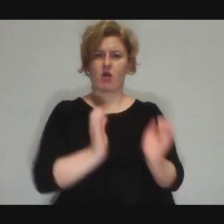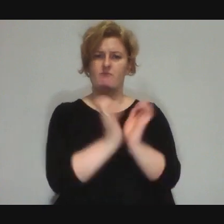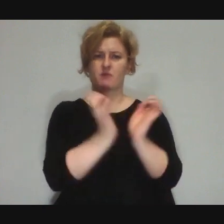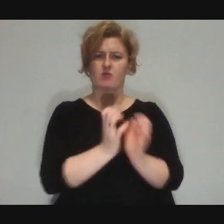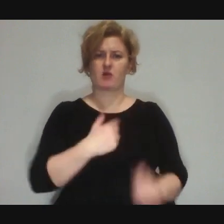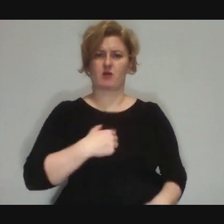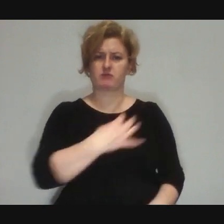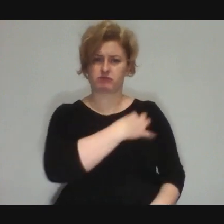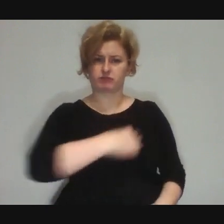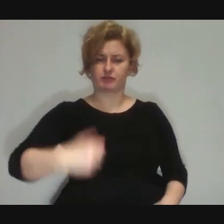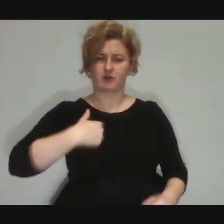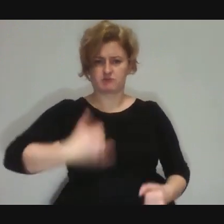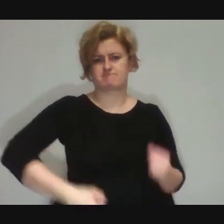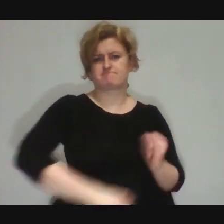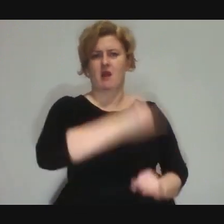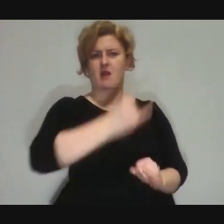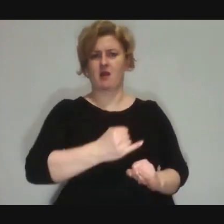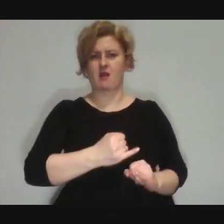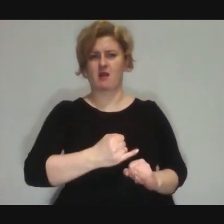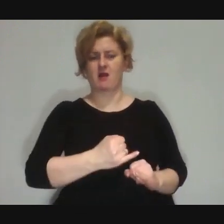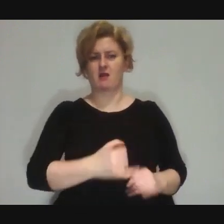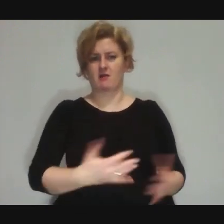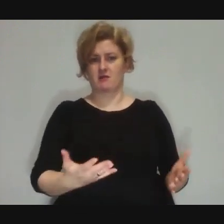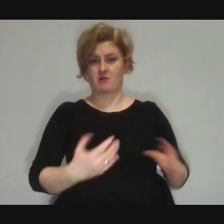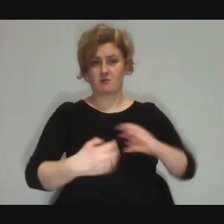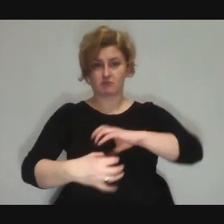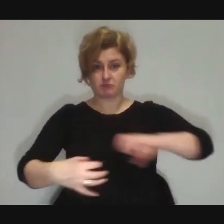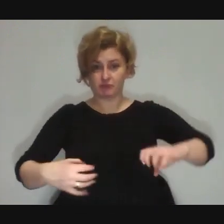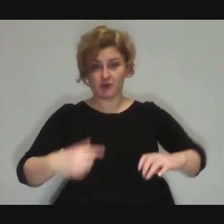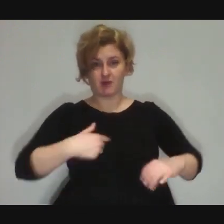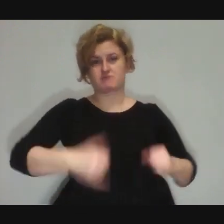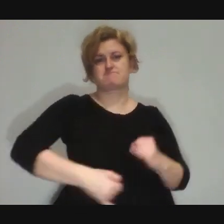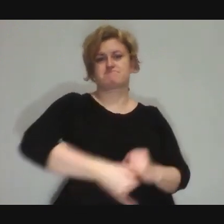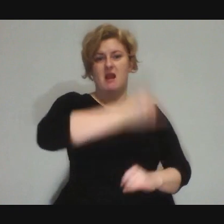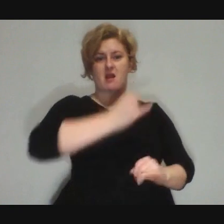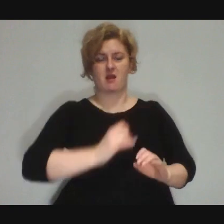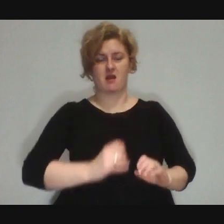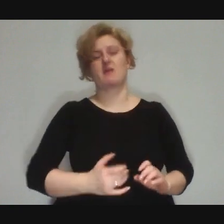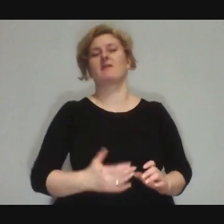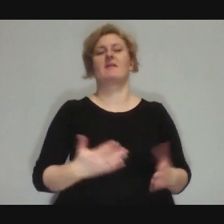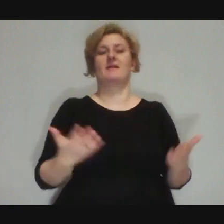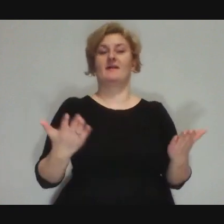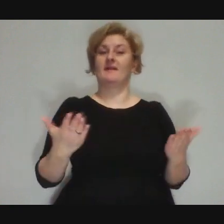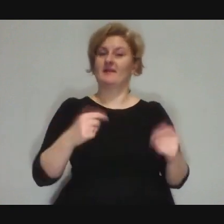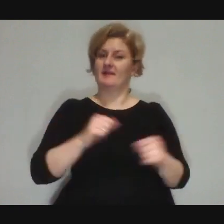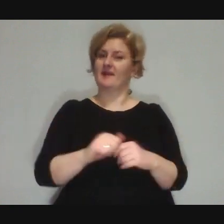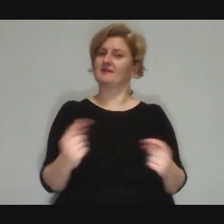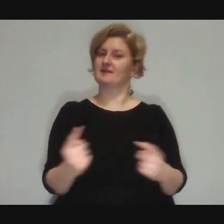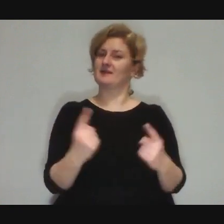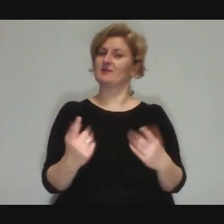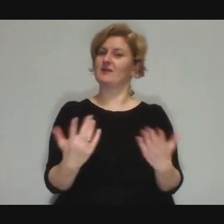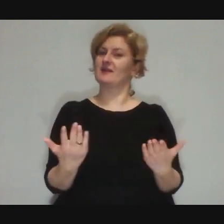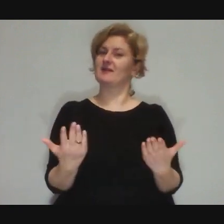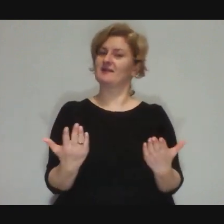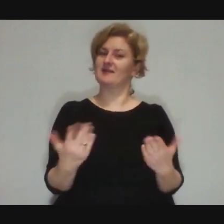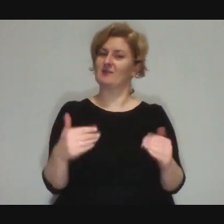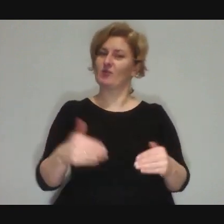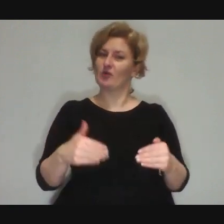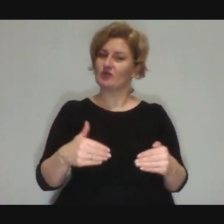so I will kick you very powerfully. And this is the moment when